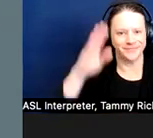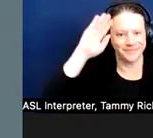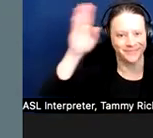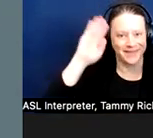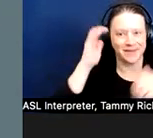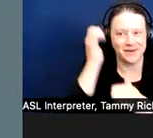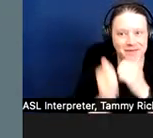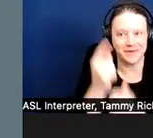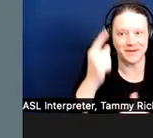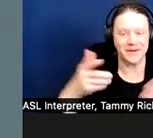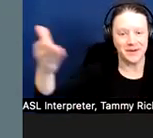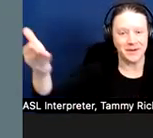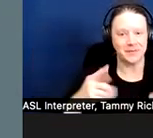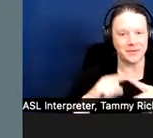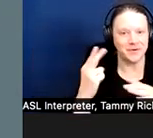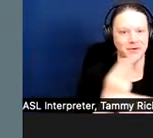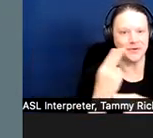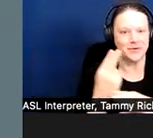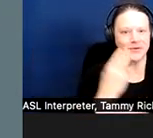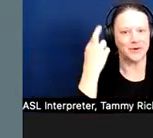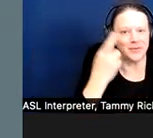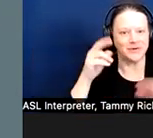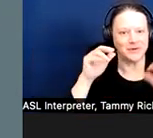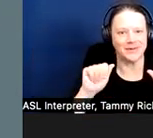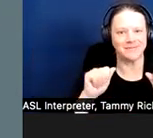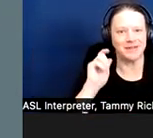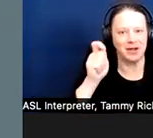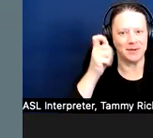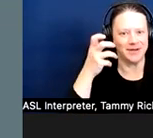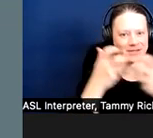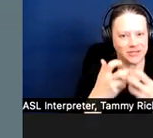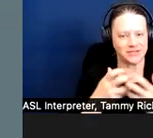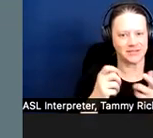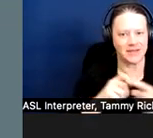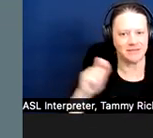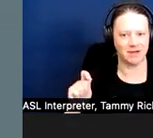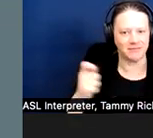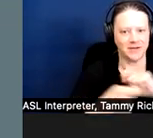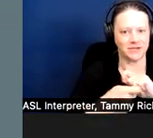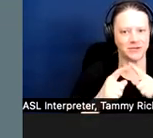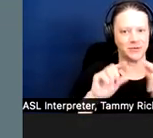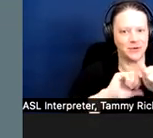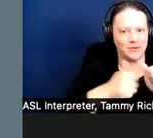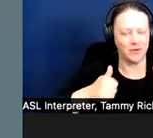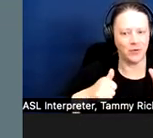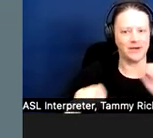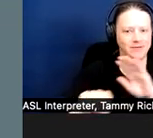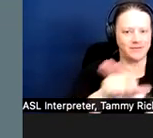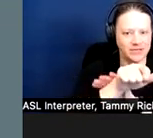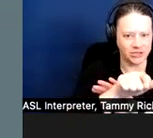Welcome to Using Reasonable Accommodations and Modifications to Avoid Eviction. My name is Tina.